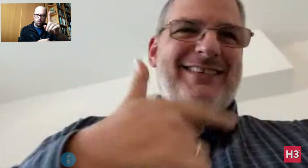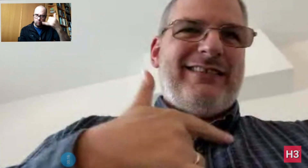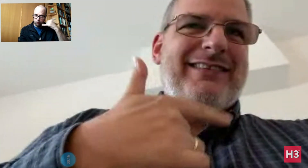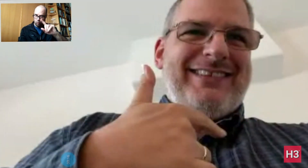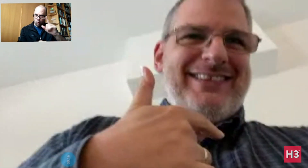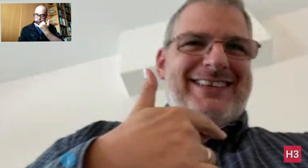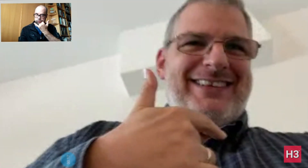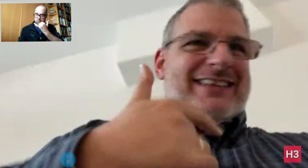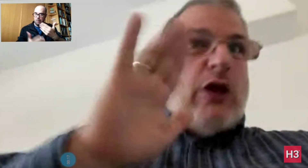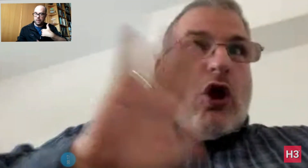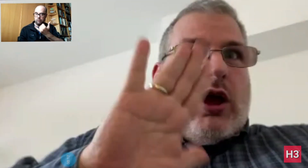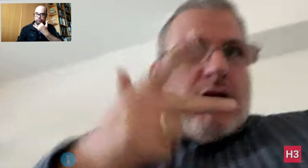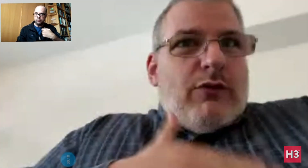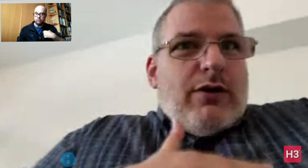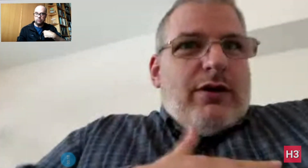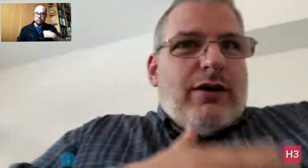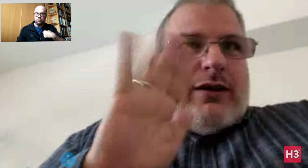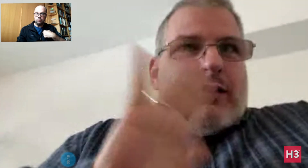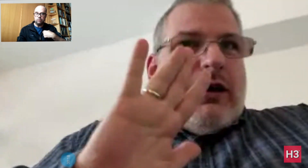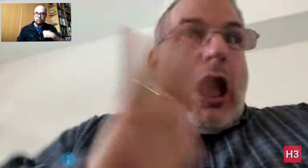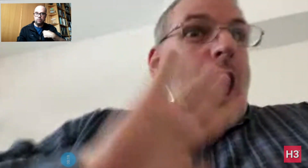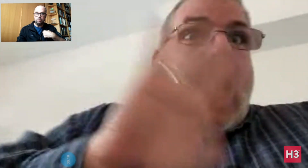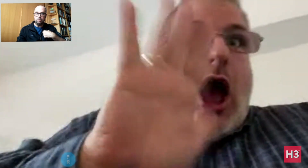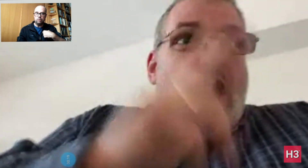So you didn't call? Am I wrong? - No! Honest!